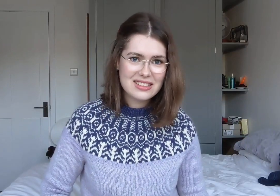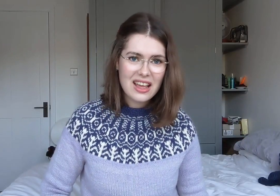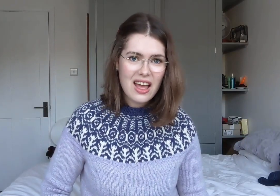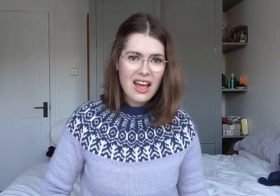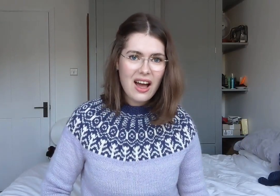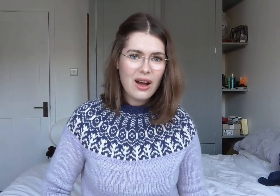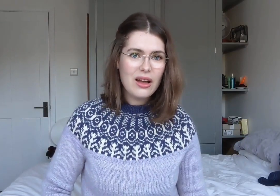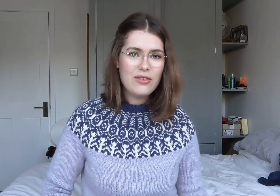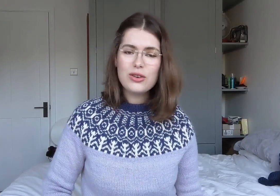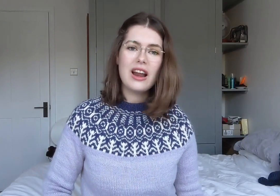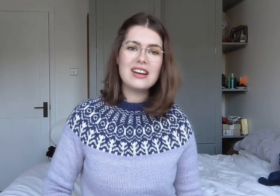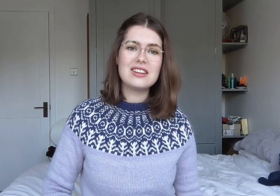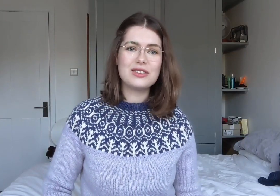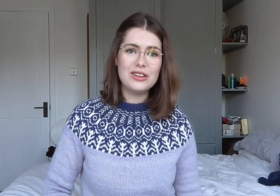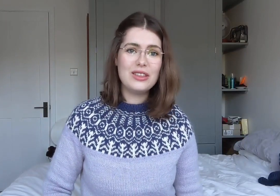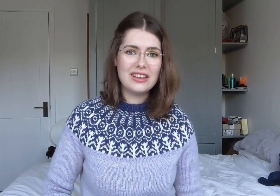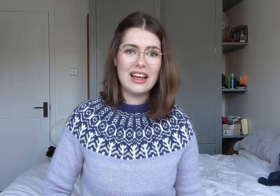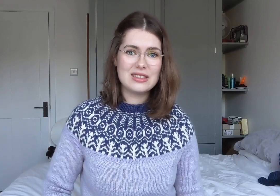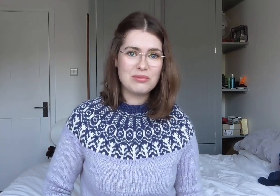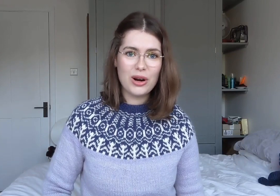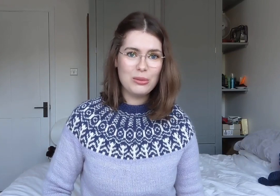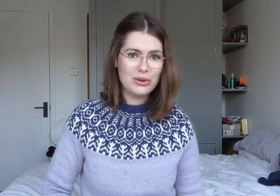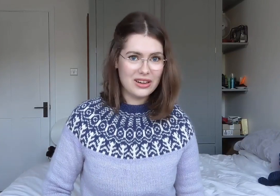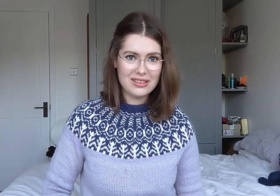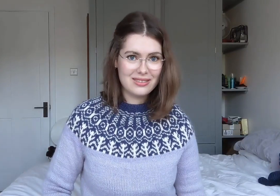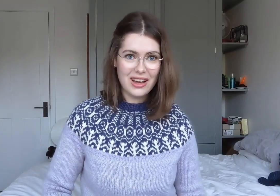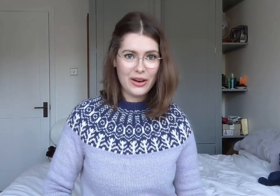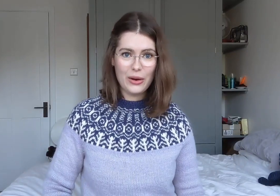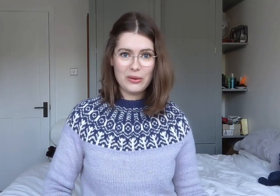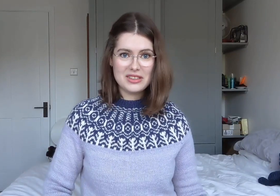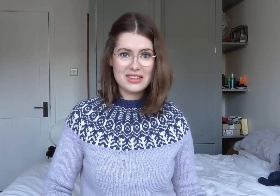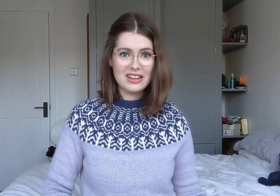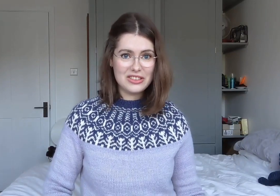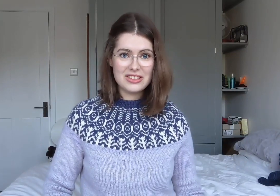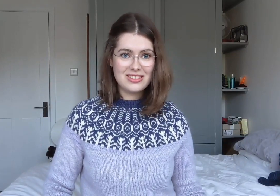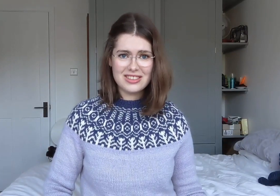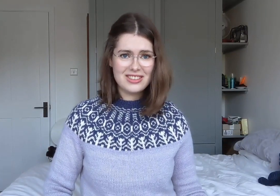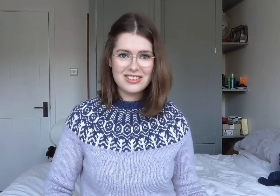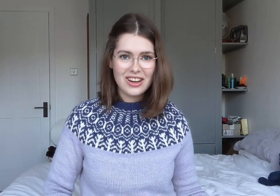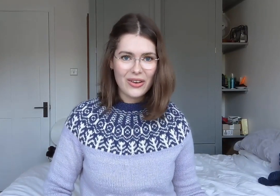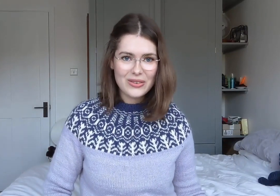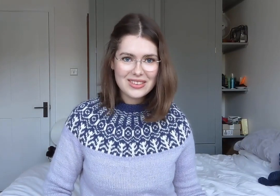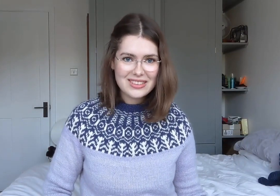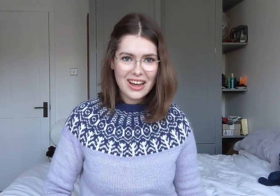If you're an adult and you think that's appropriate, I don't know what to say. Just don't.